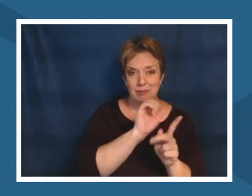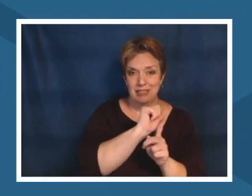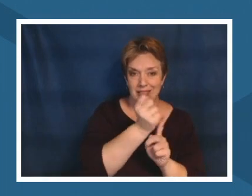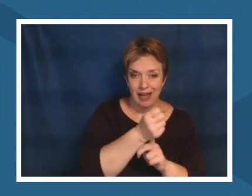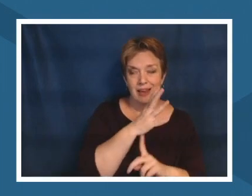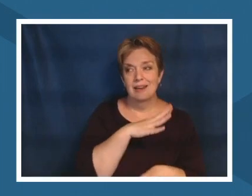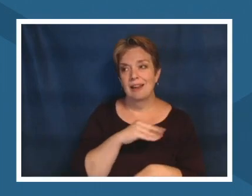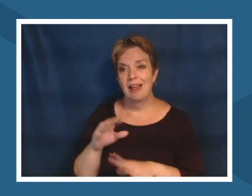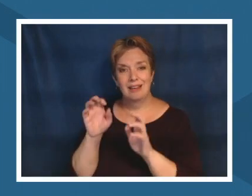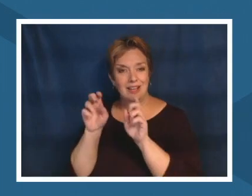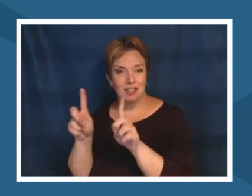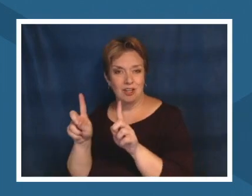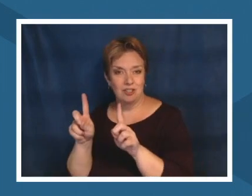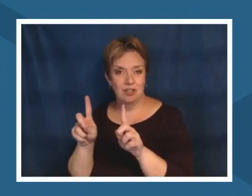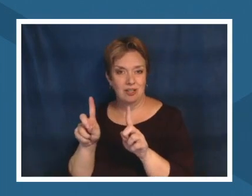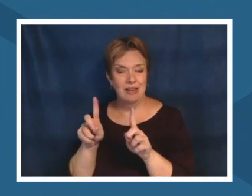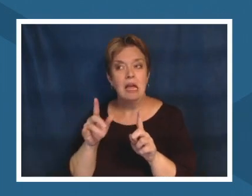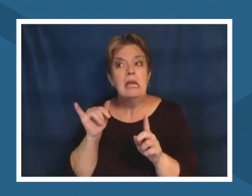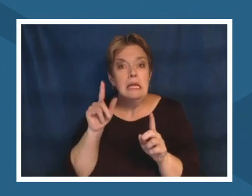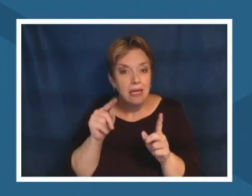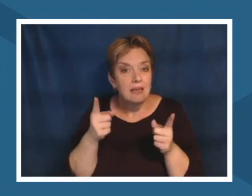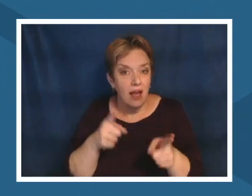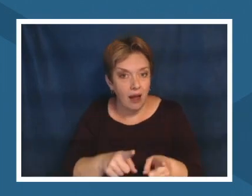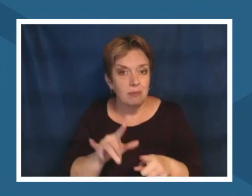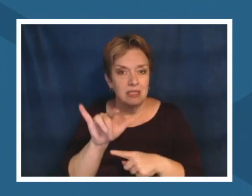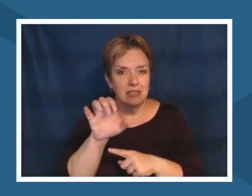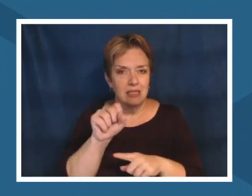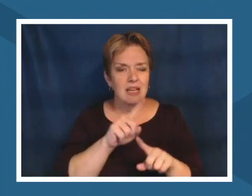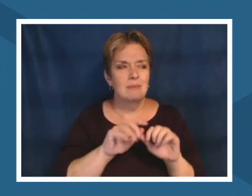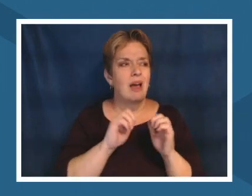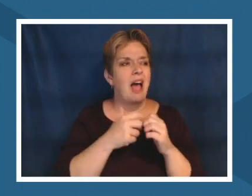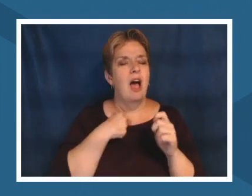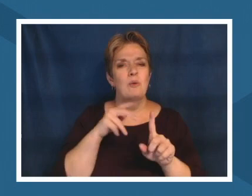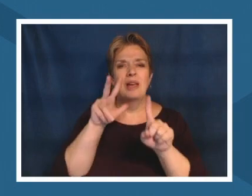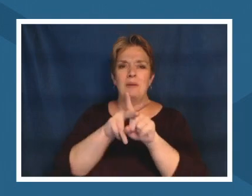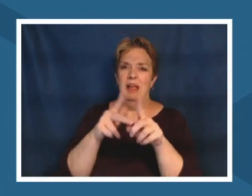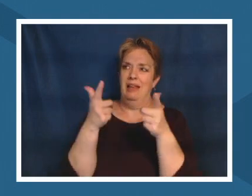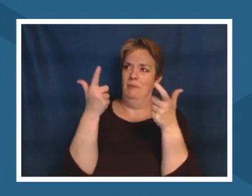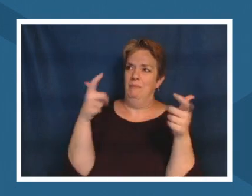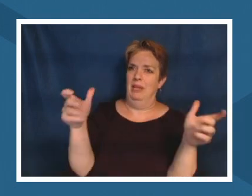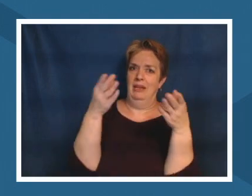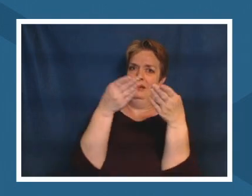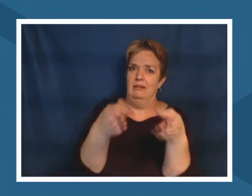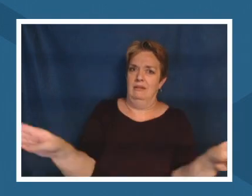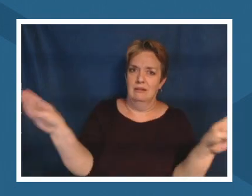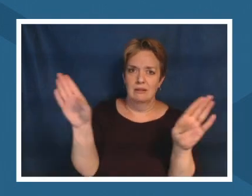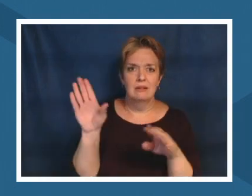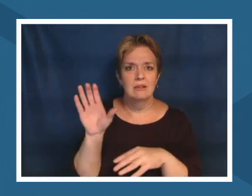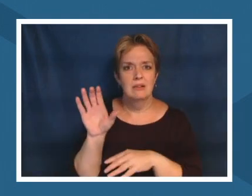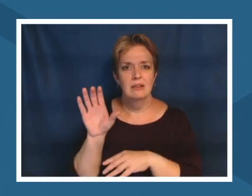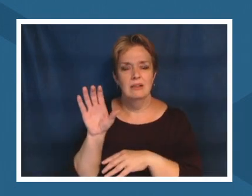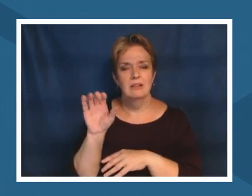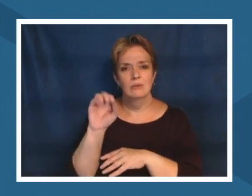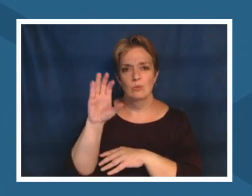scalable and how do we maintain the